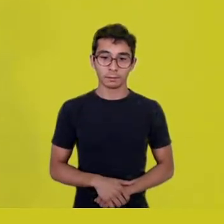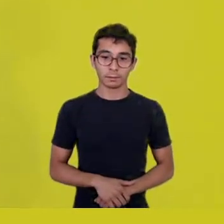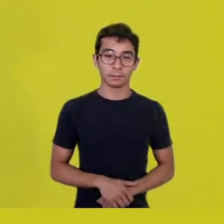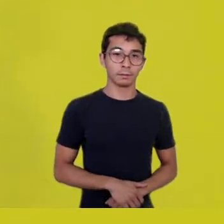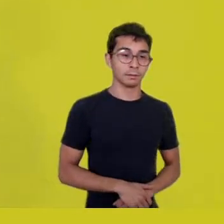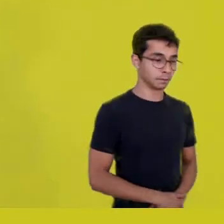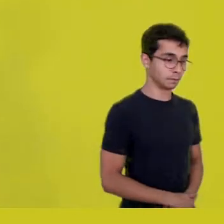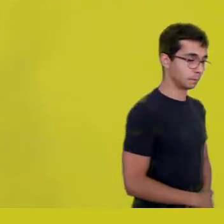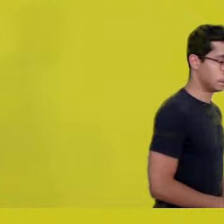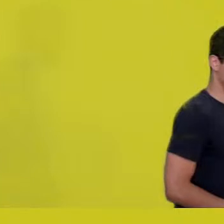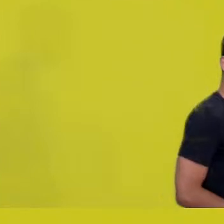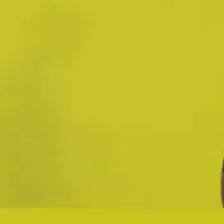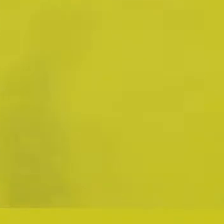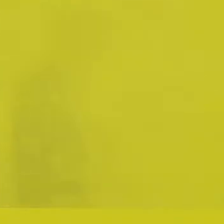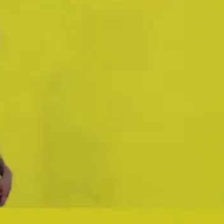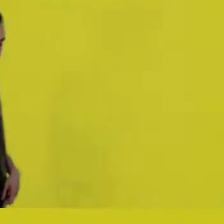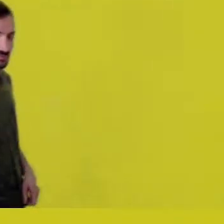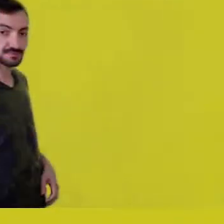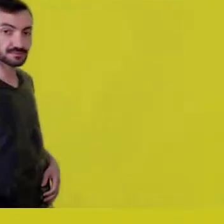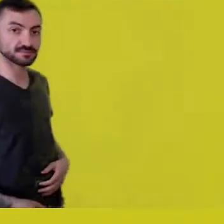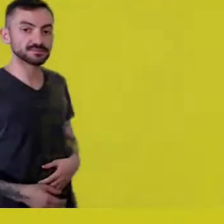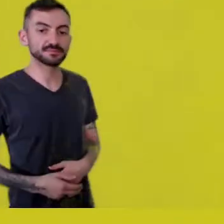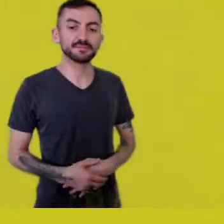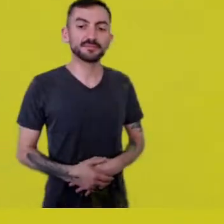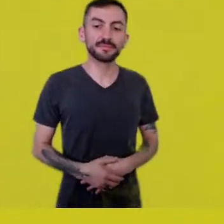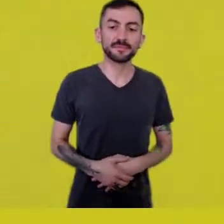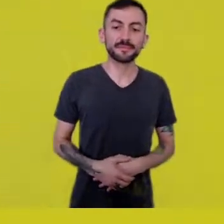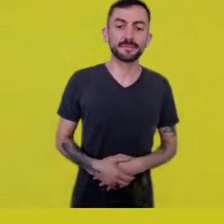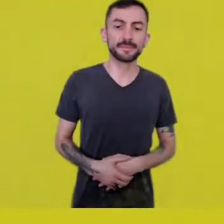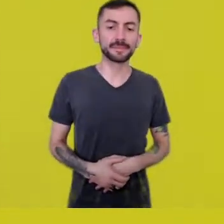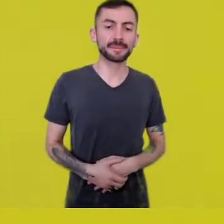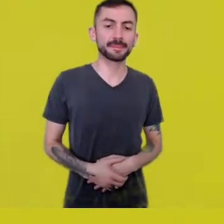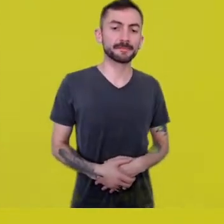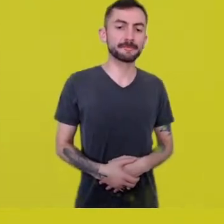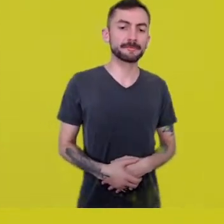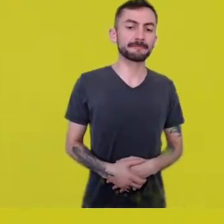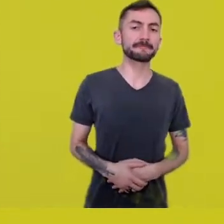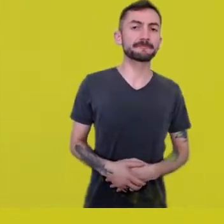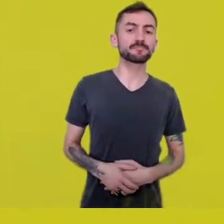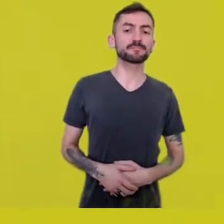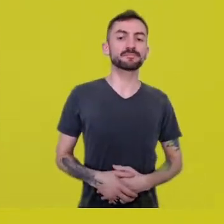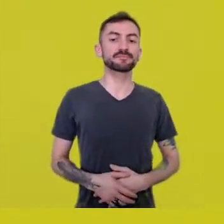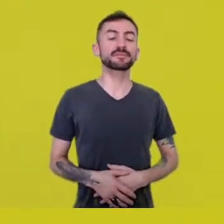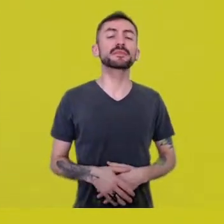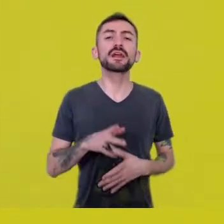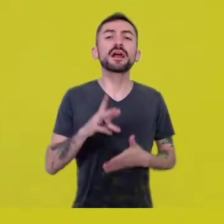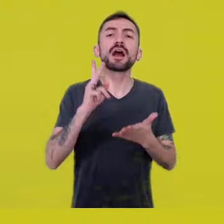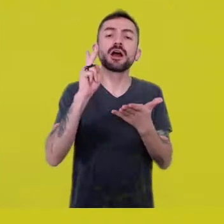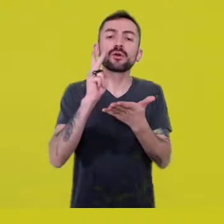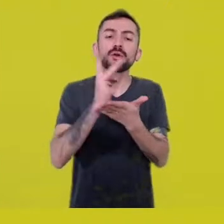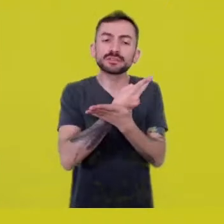communicates an instant of the cognitive experience,